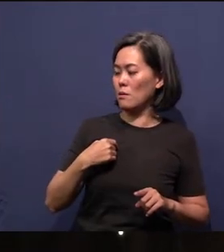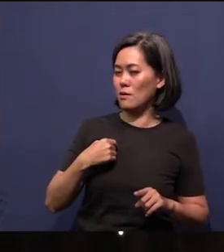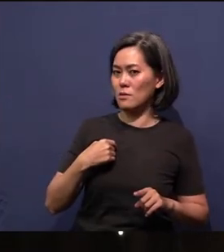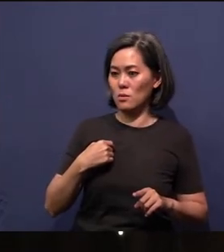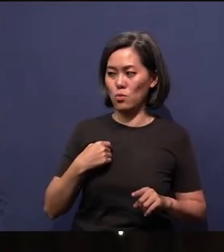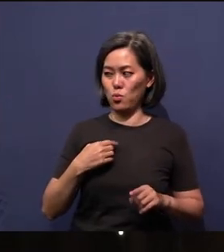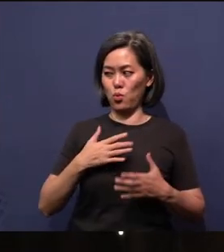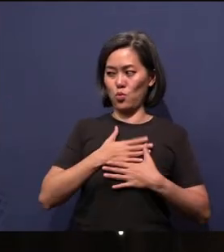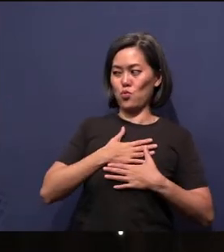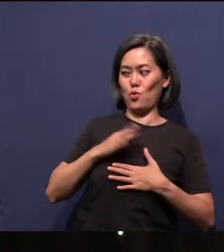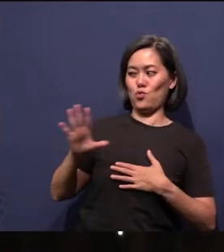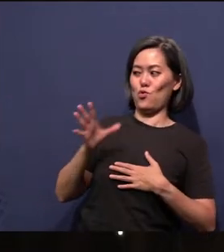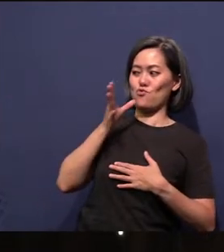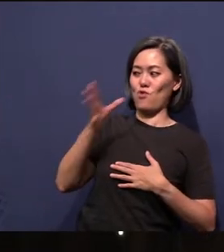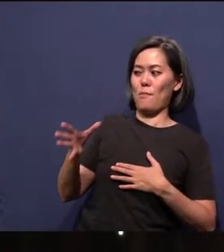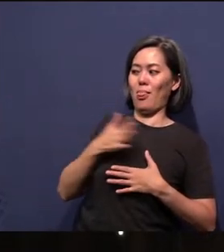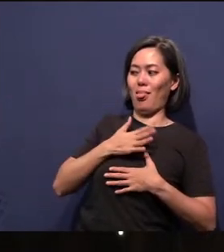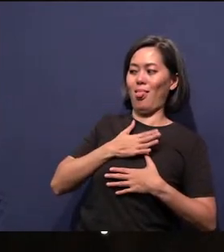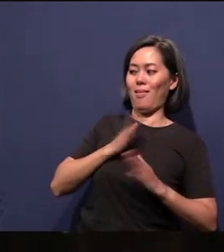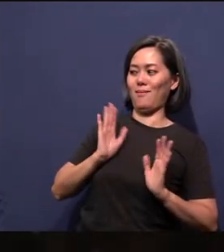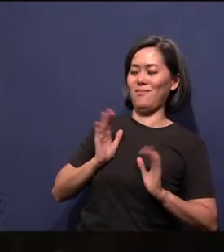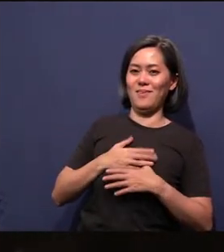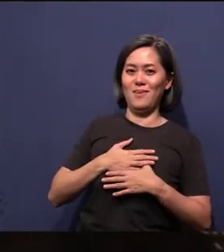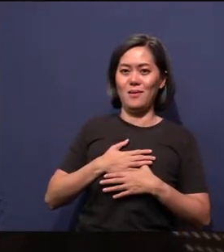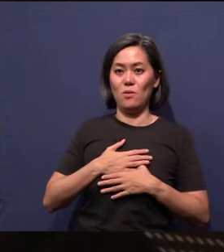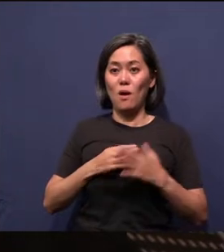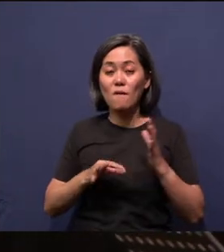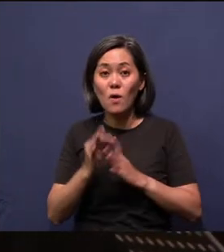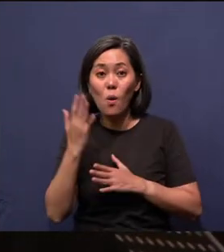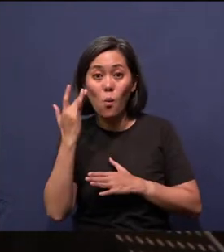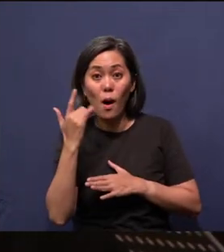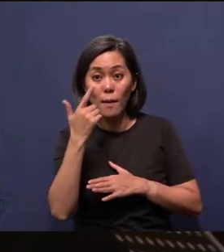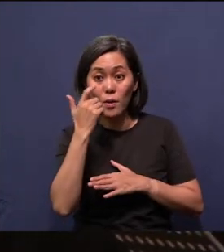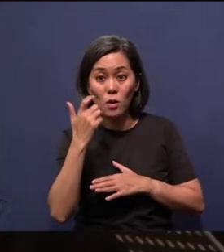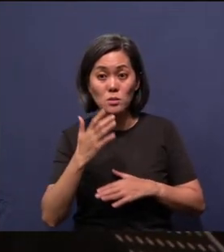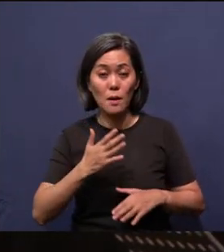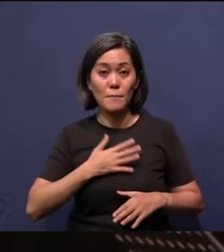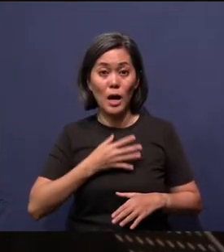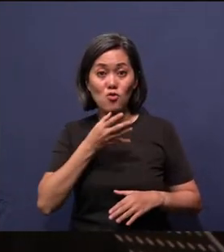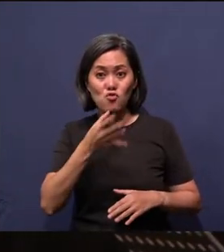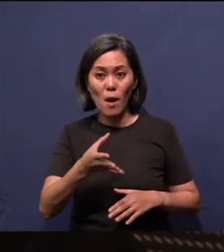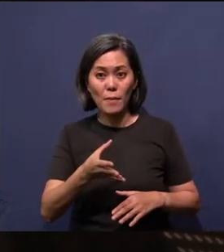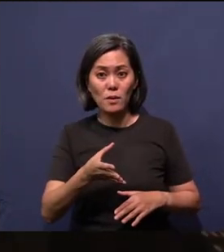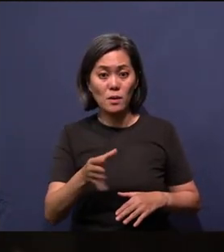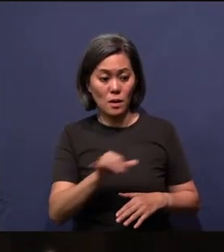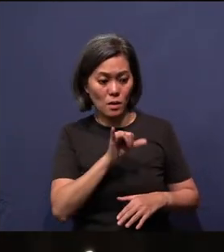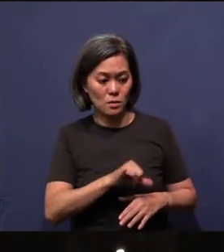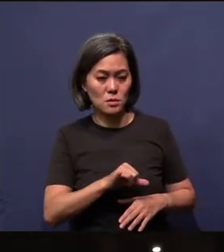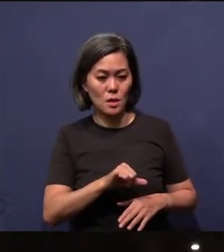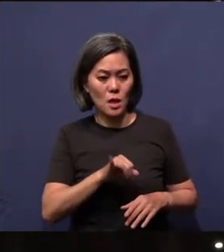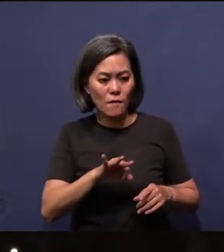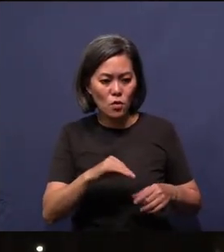scared of your grandmother, you know.” And we found out why. Because grandma was like that, right? If you make noise in church, she'll